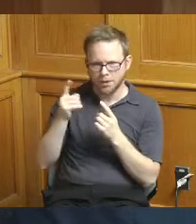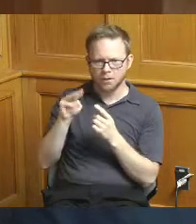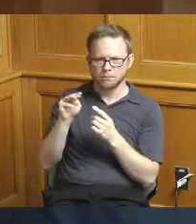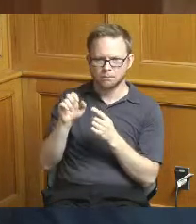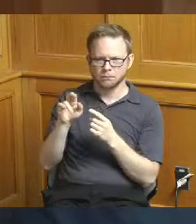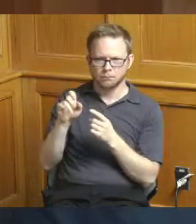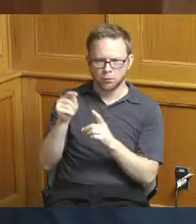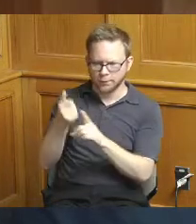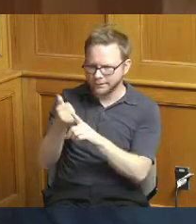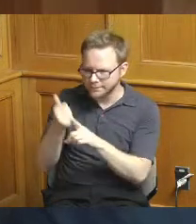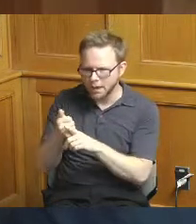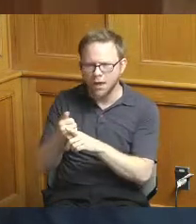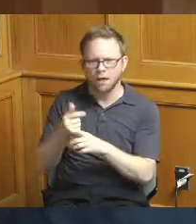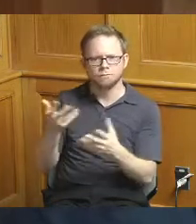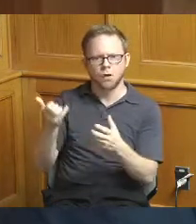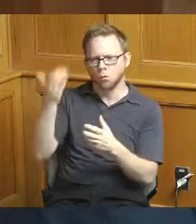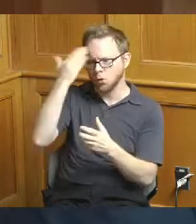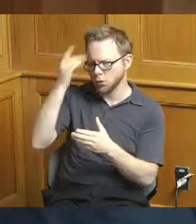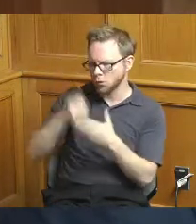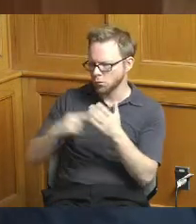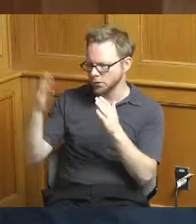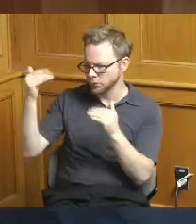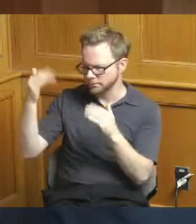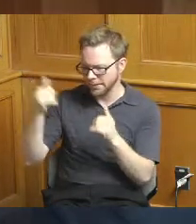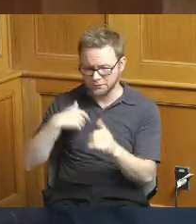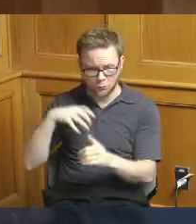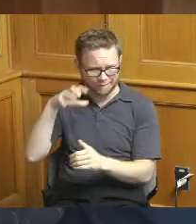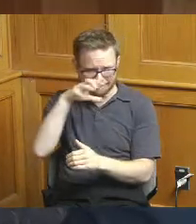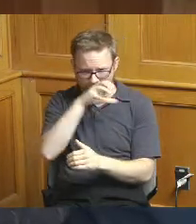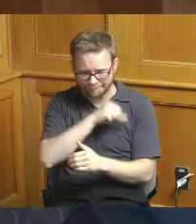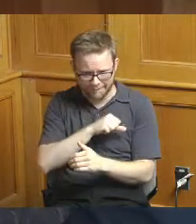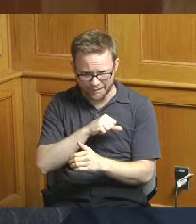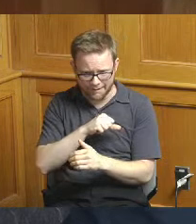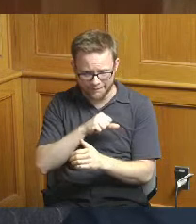I'm I'm getting at and I guess we'll have that conversation when when the budget comes forward